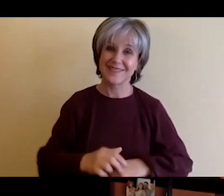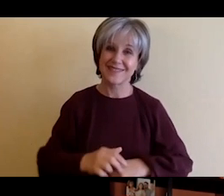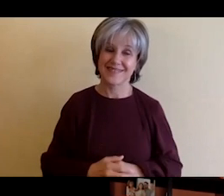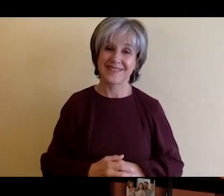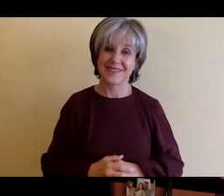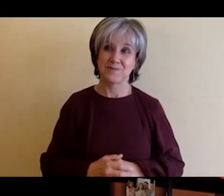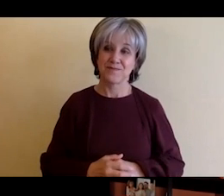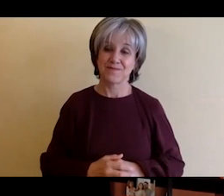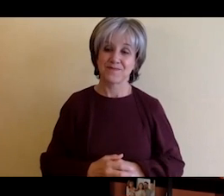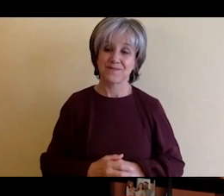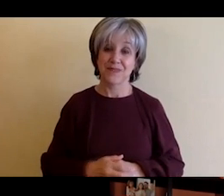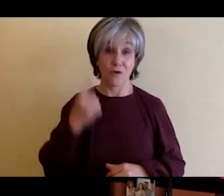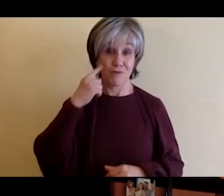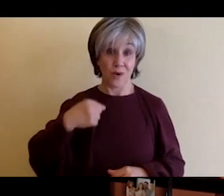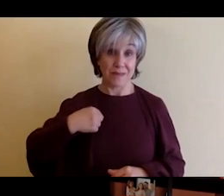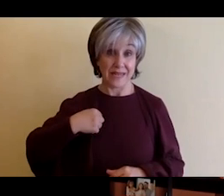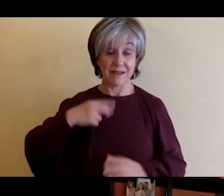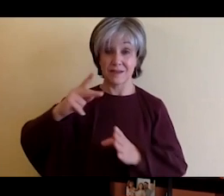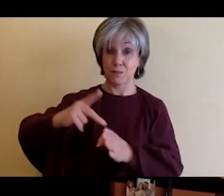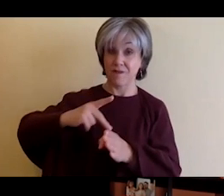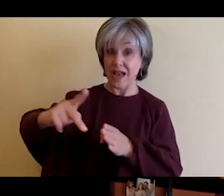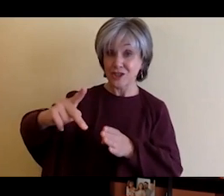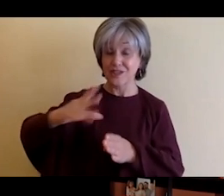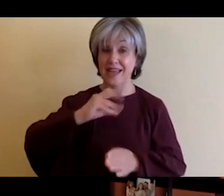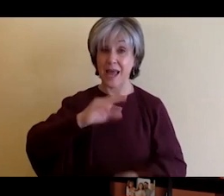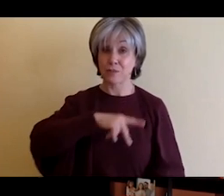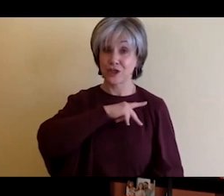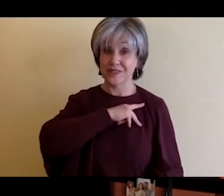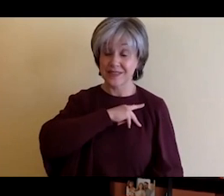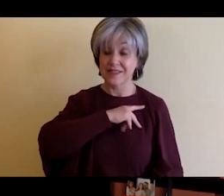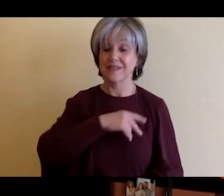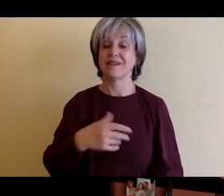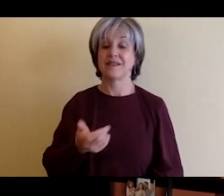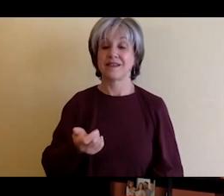RIT is one of the pillars around the world when it comes to imaging,